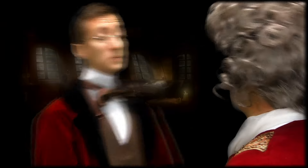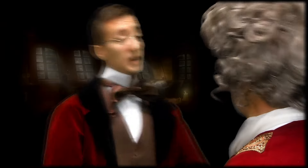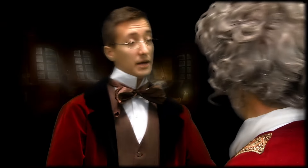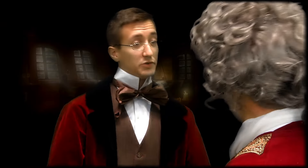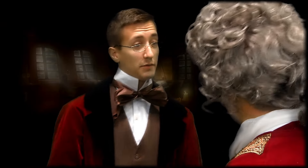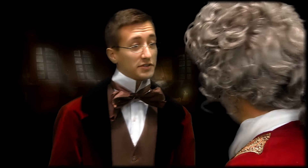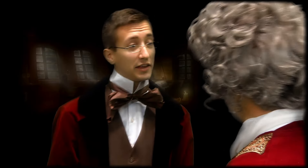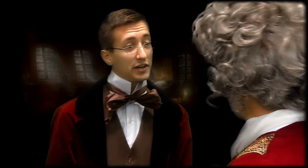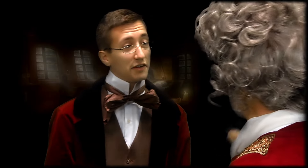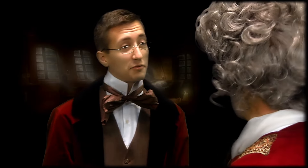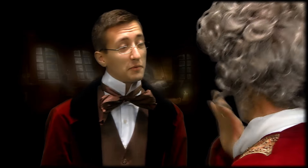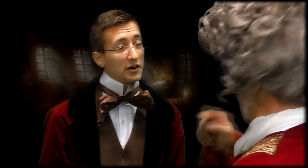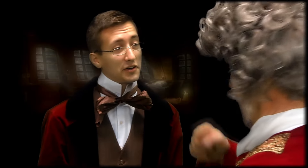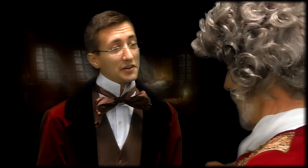Hello, I'm Thomas Gallaudet from America.